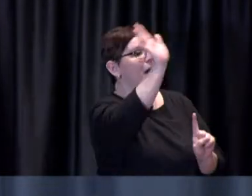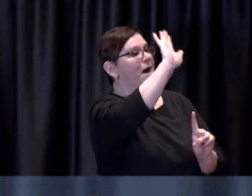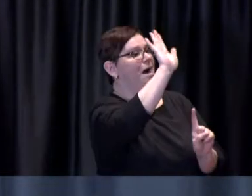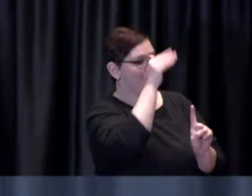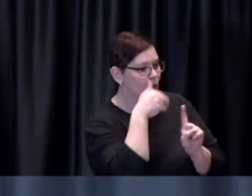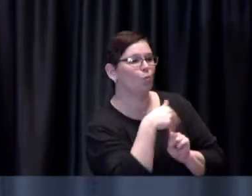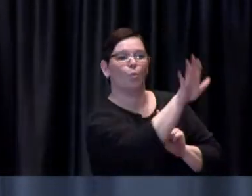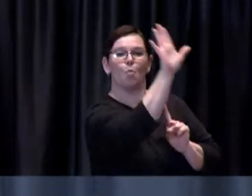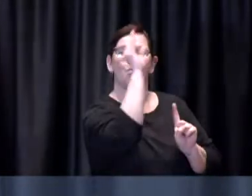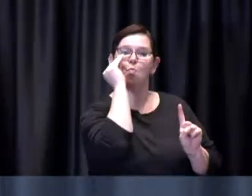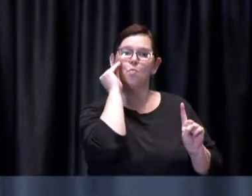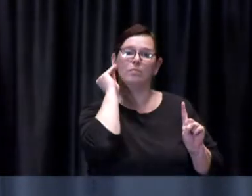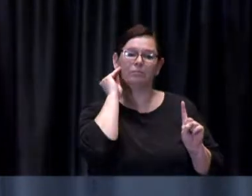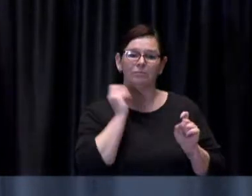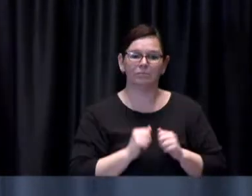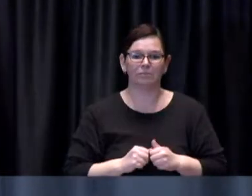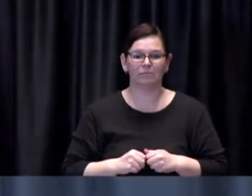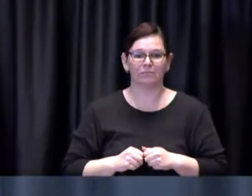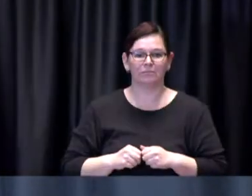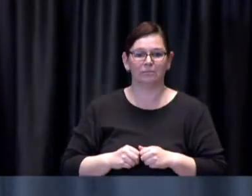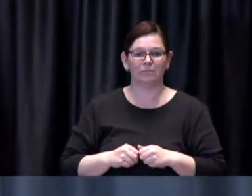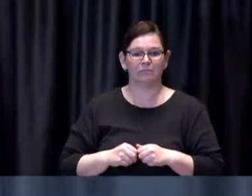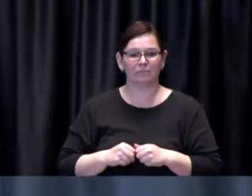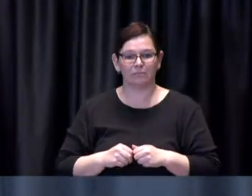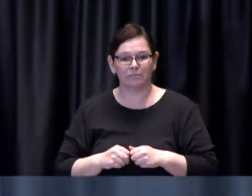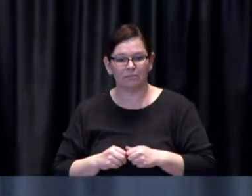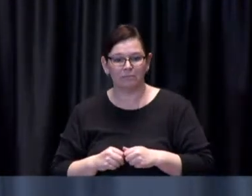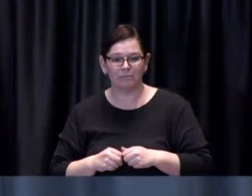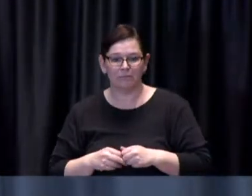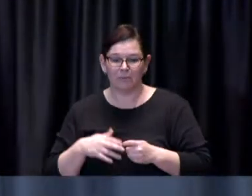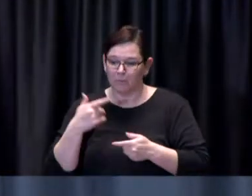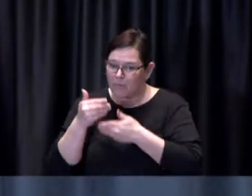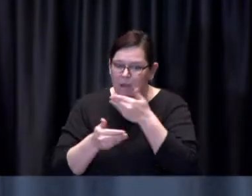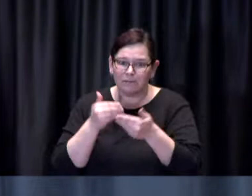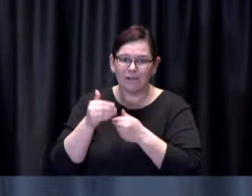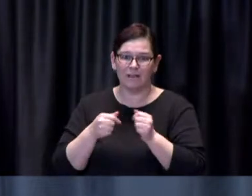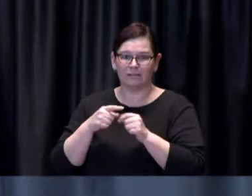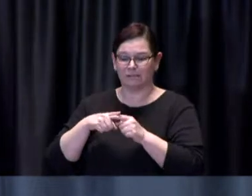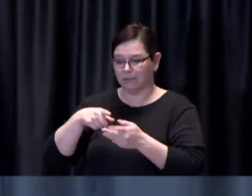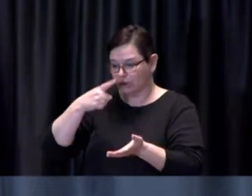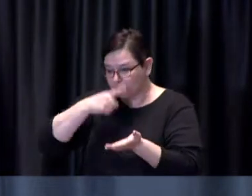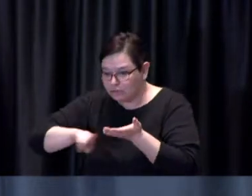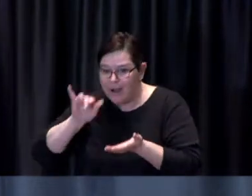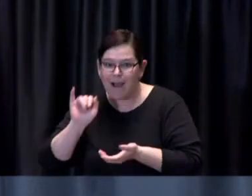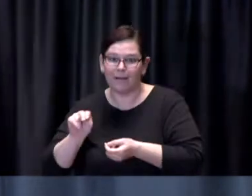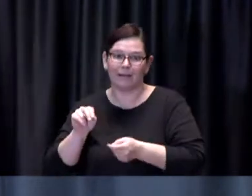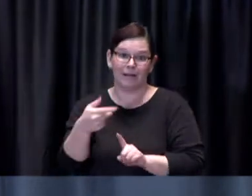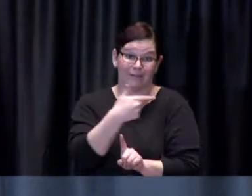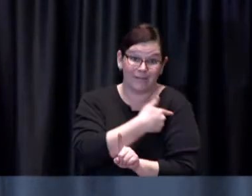may be it we have many many um clients who have one of our our first responders or health care